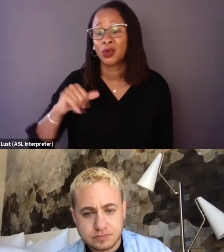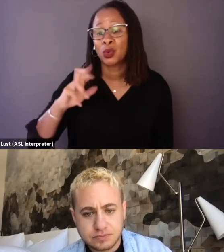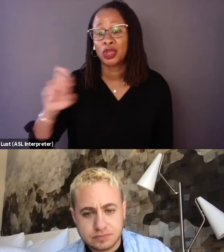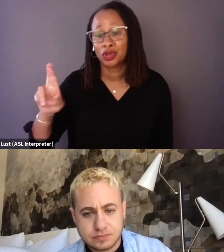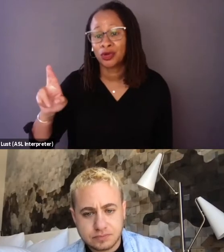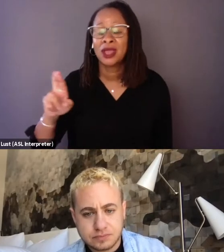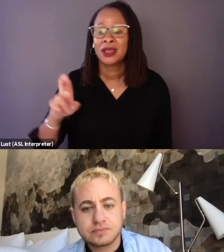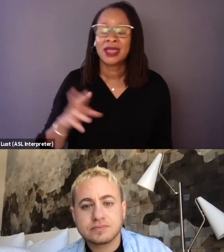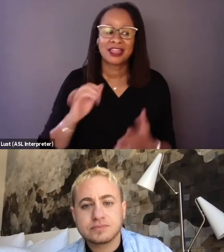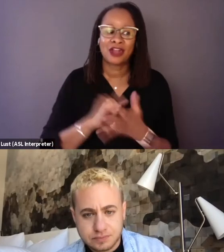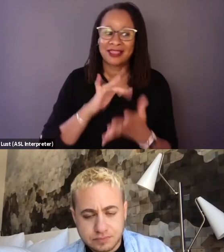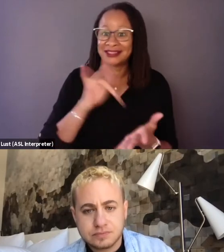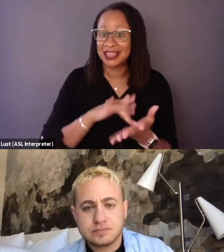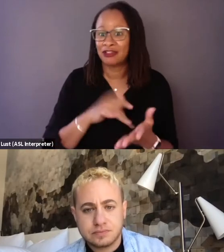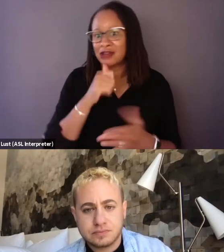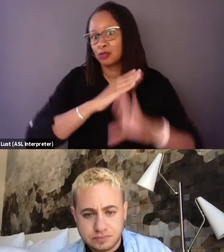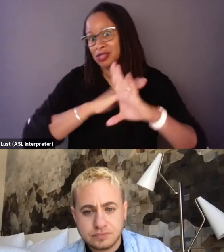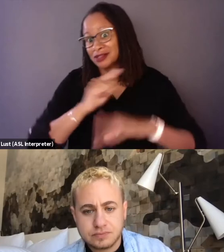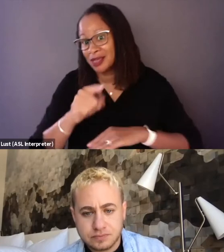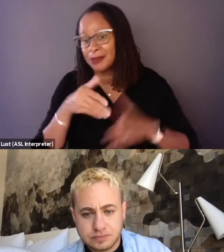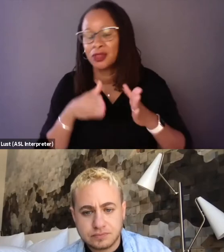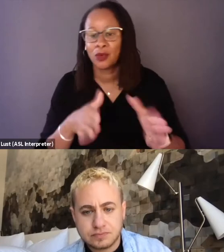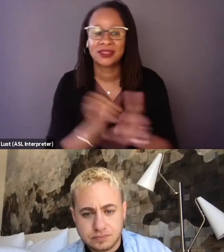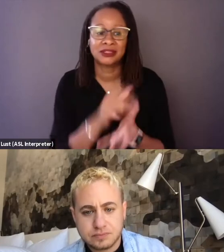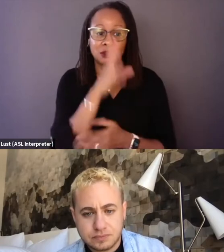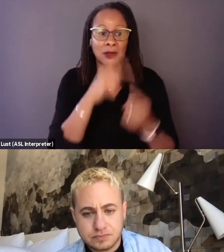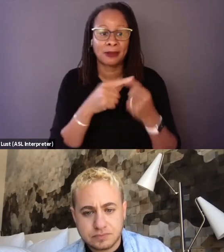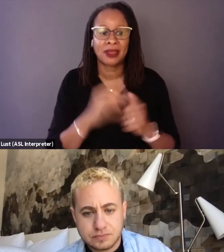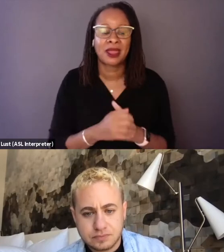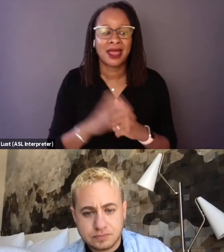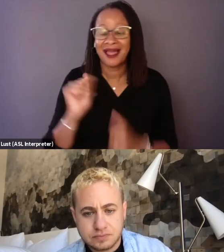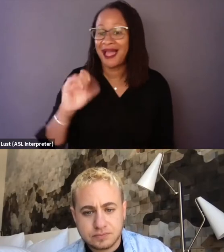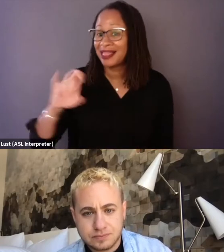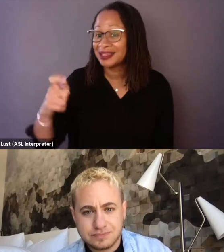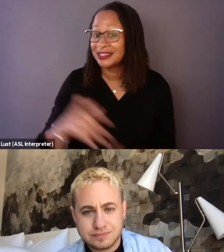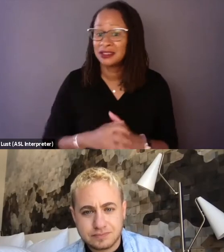not protecting them in the ways that you talk about Alex. And so I love hearing you all,